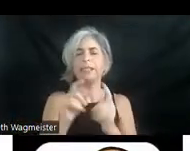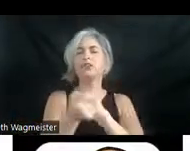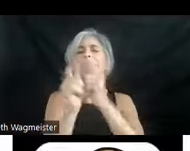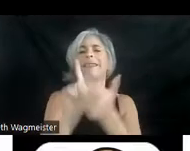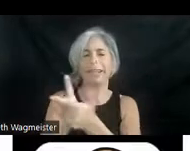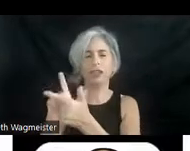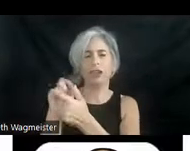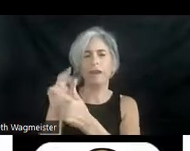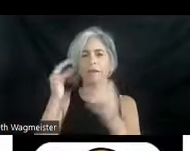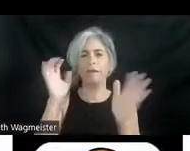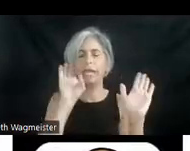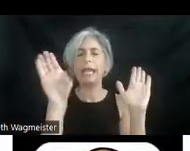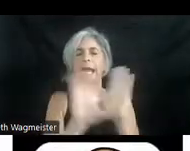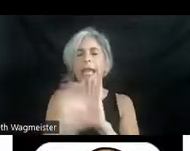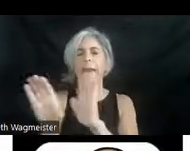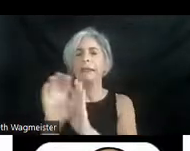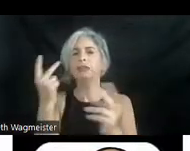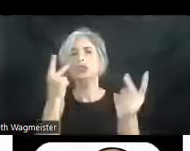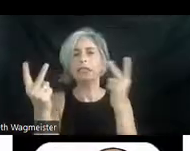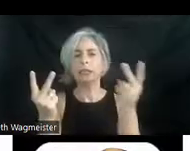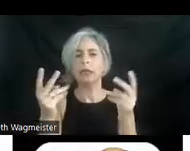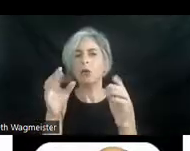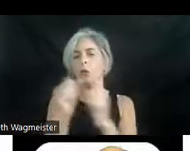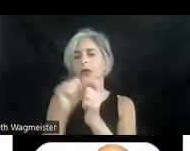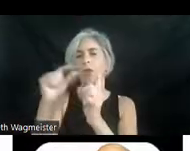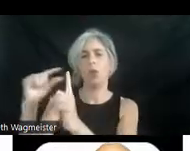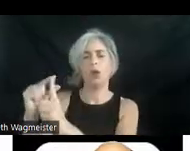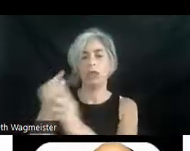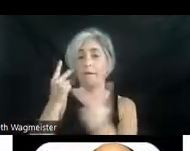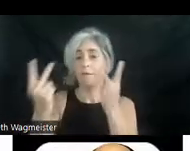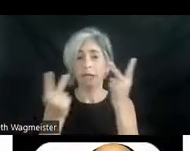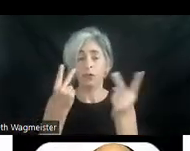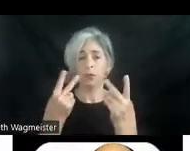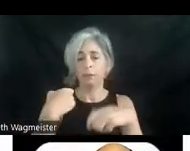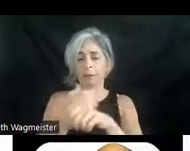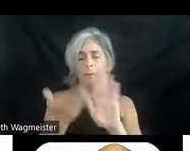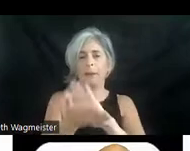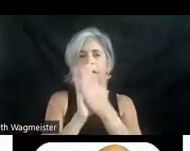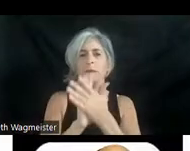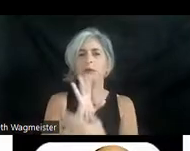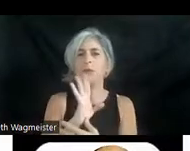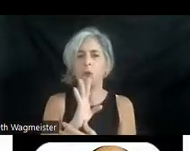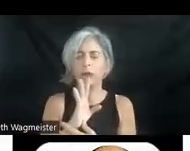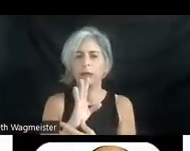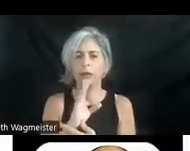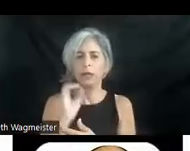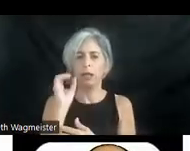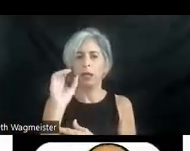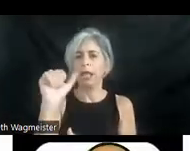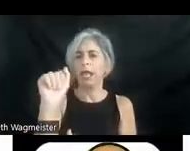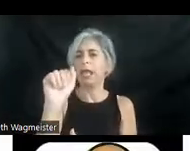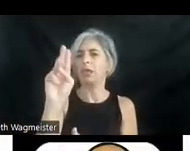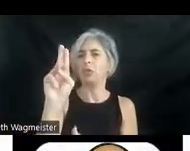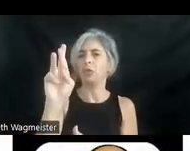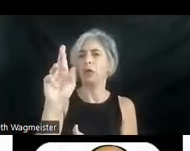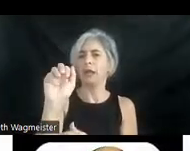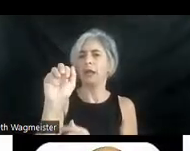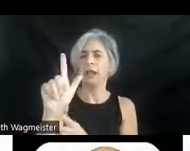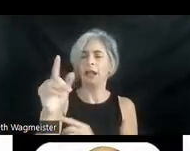of images to words. The visual is made verbal. And aural a-u-r-a-l, he points to his here.